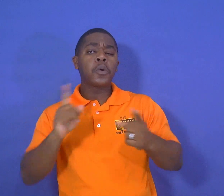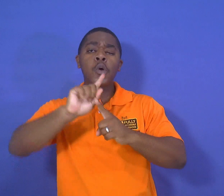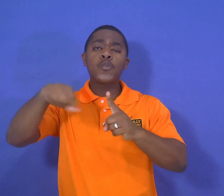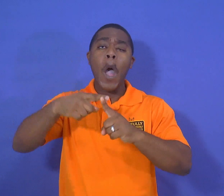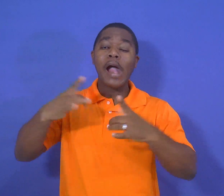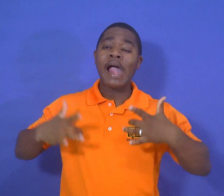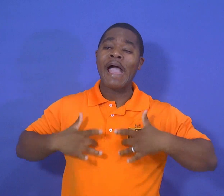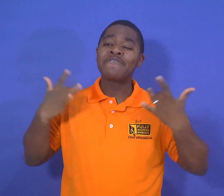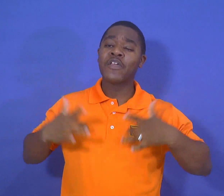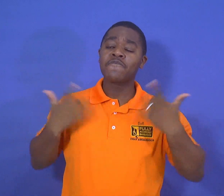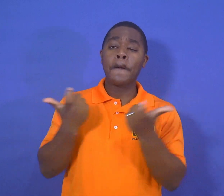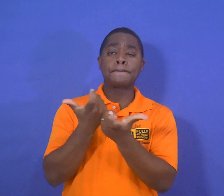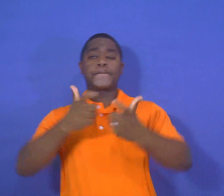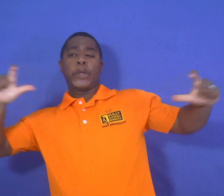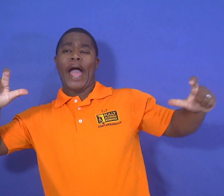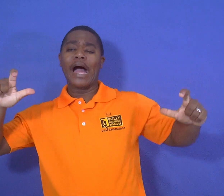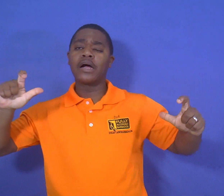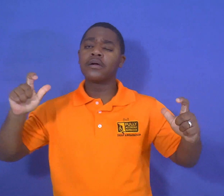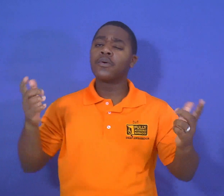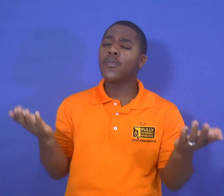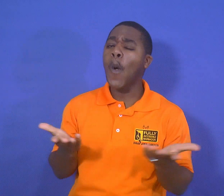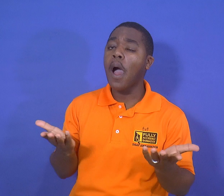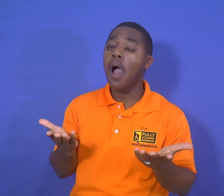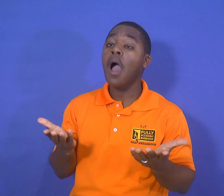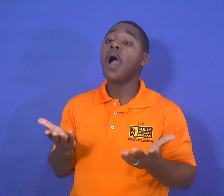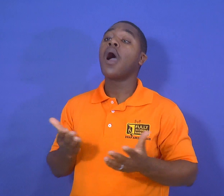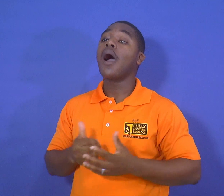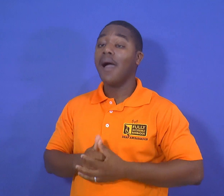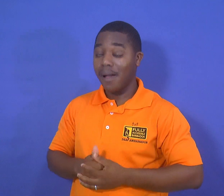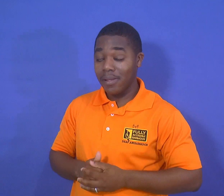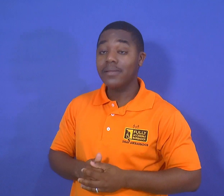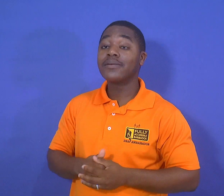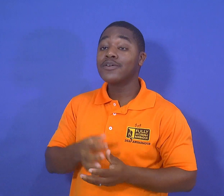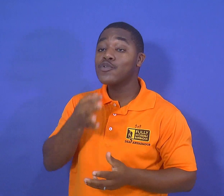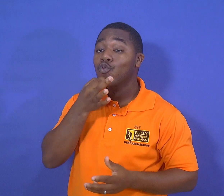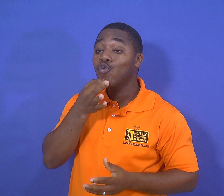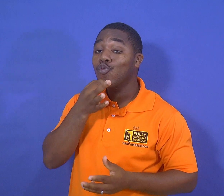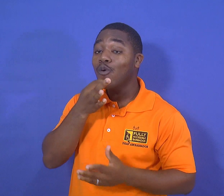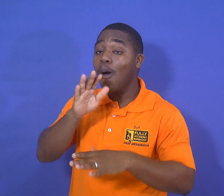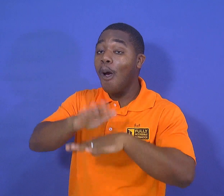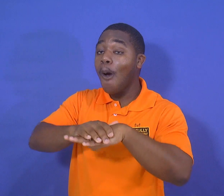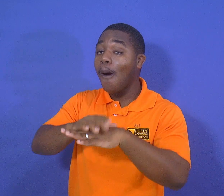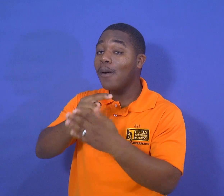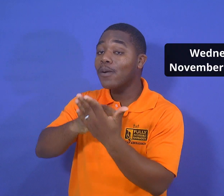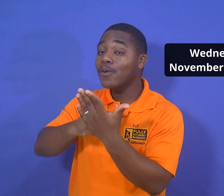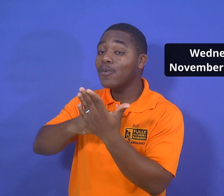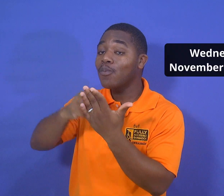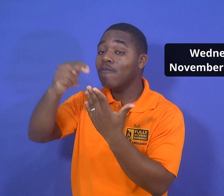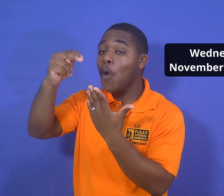when is the big event it is coming soon on November 9th